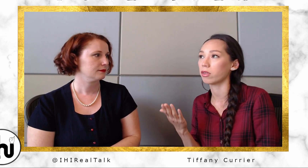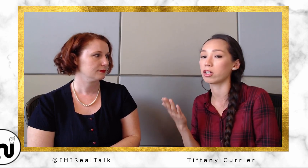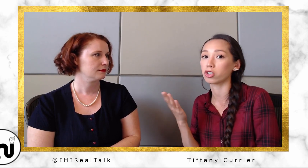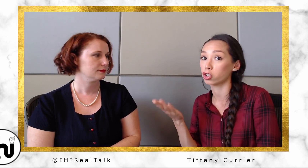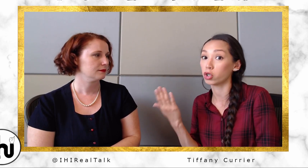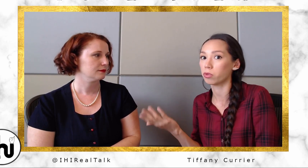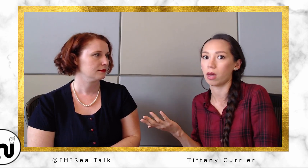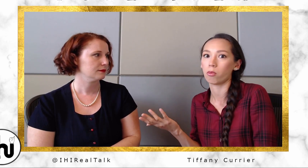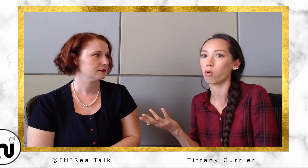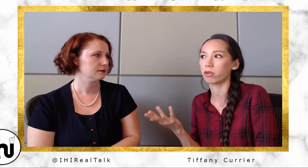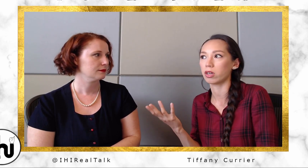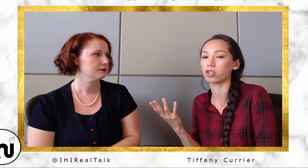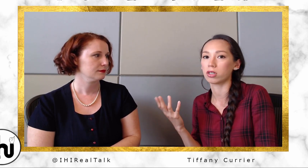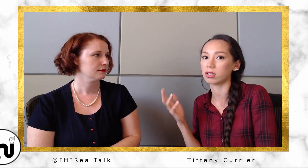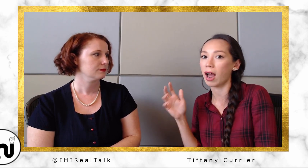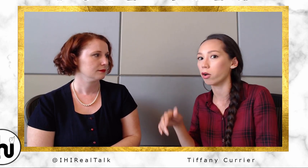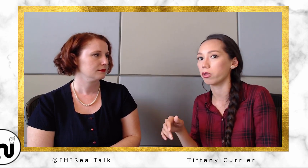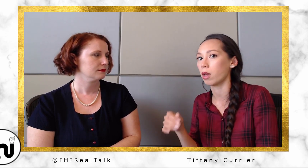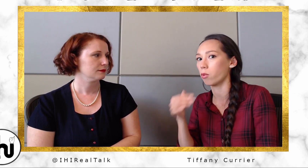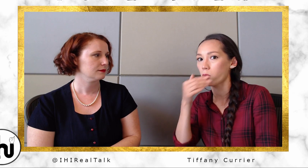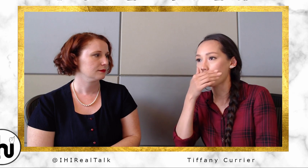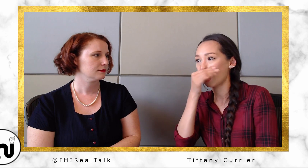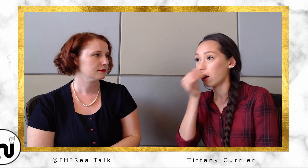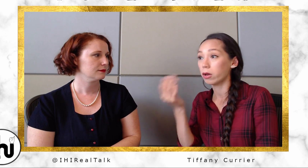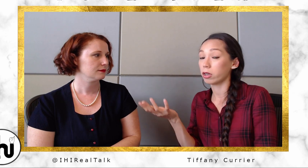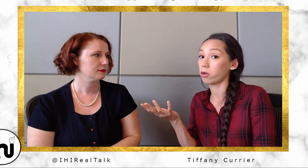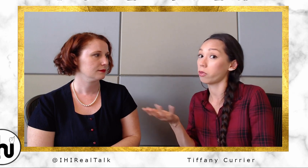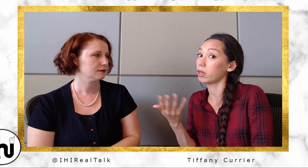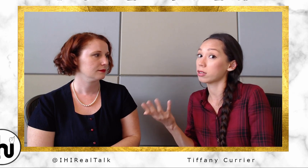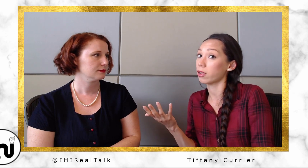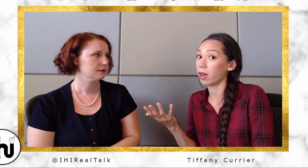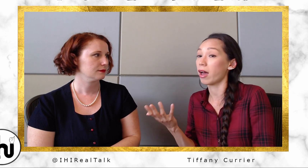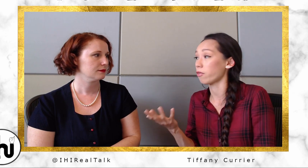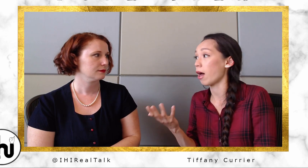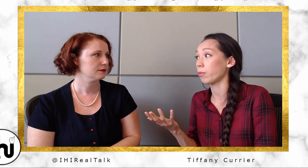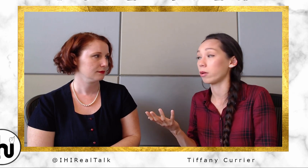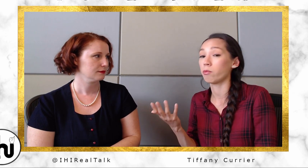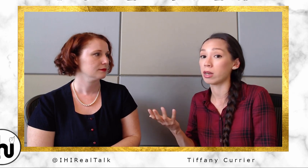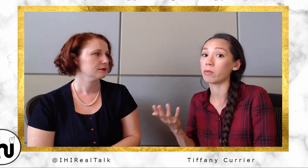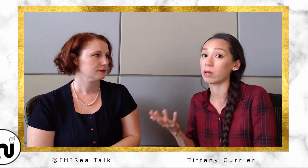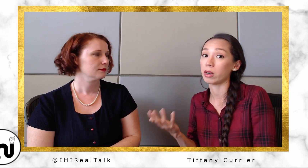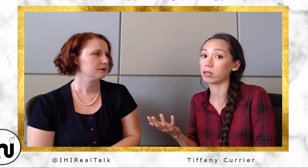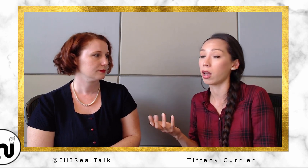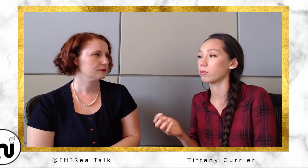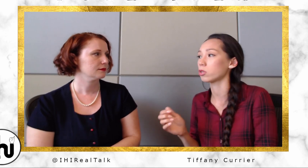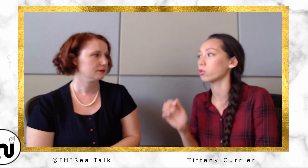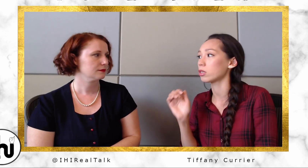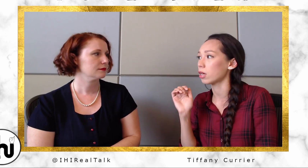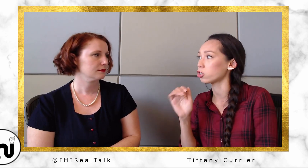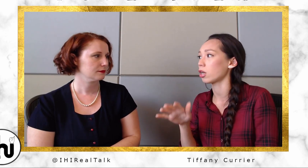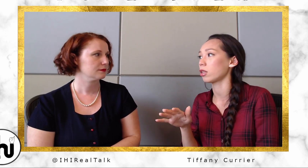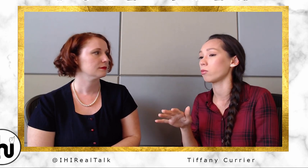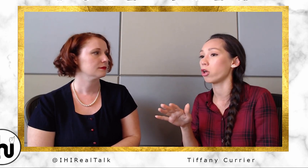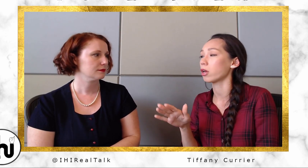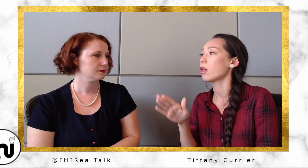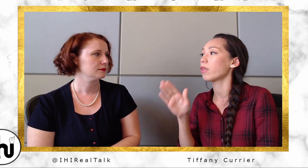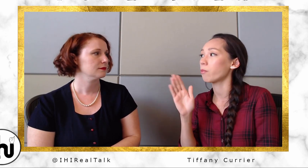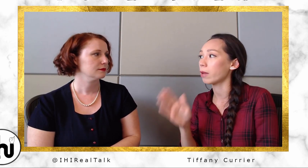just shoot them. Or they just tackle them. Or you know things like that have happened. Many, many, many times. And so he's educating them. Look! They might be